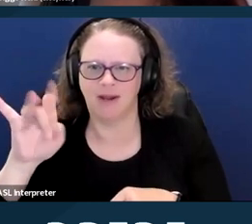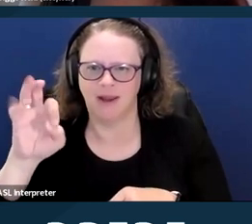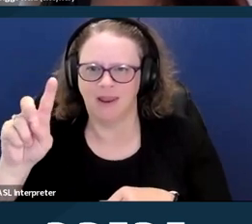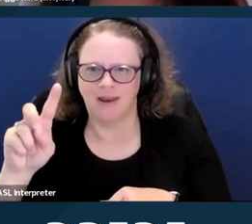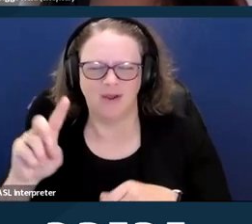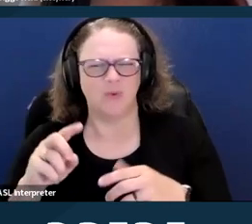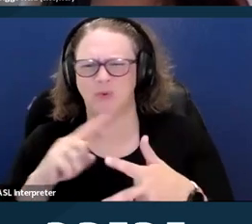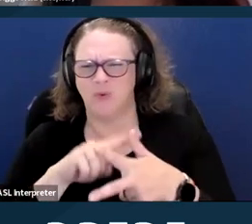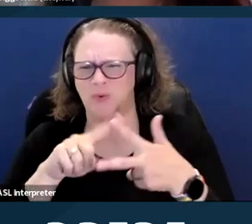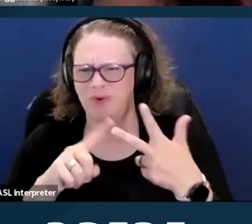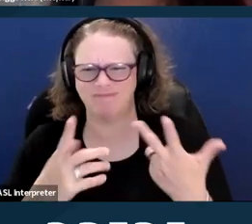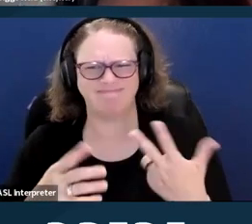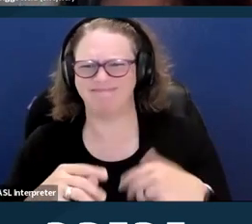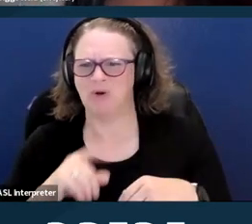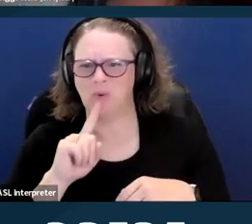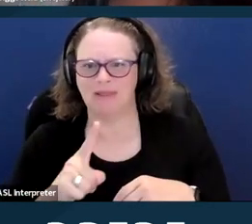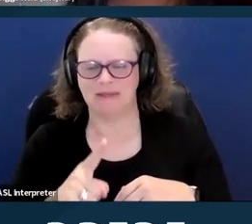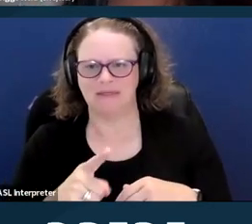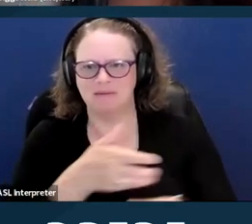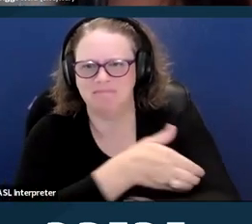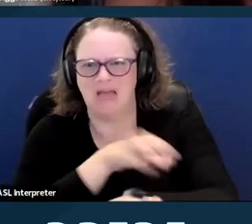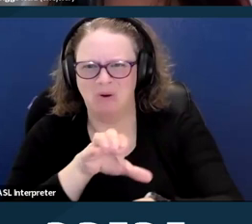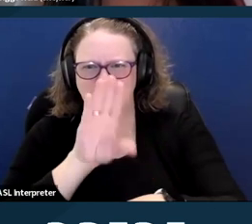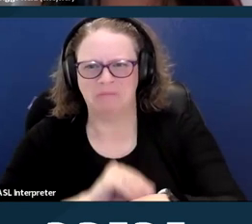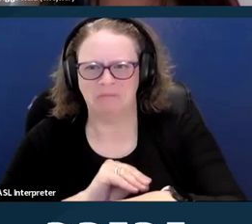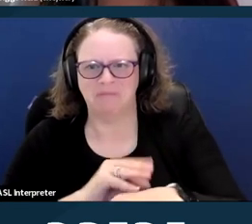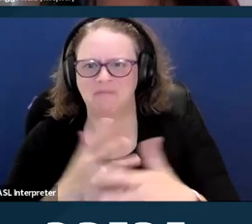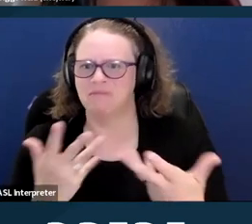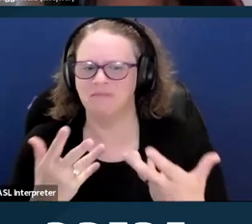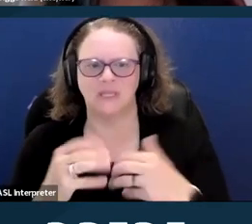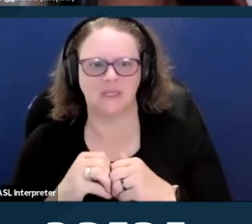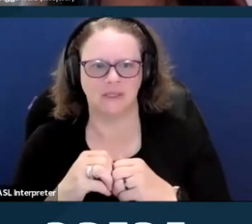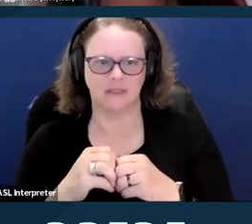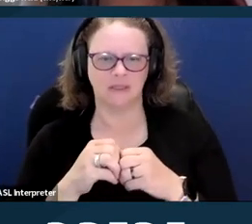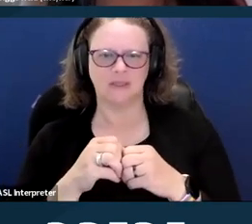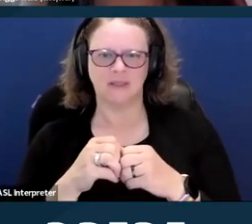and othering for many people. Instead, use a neutral term like a person with MS